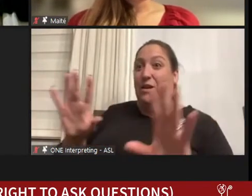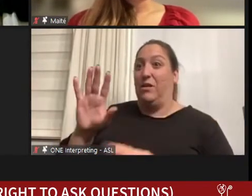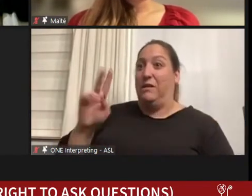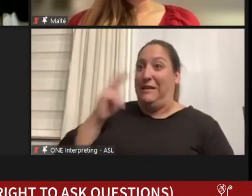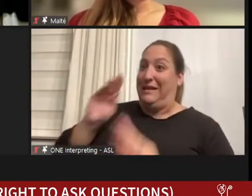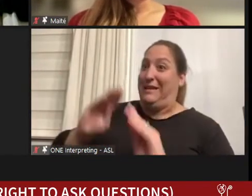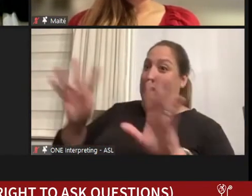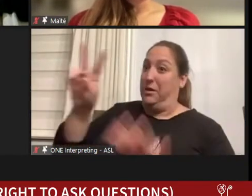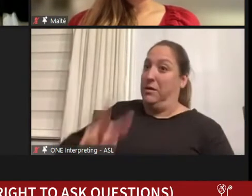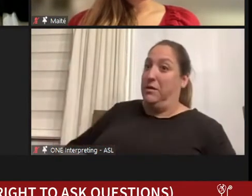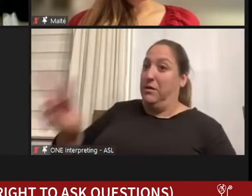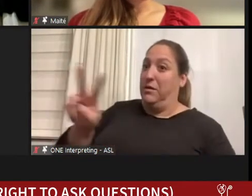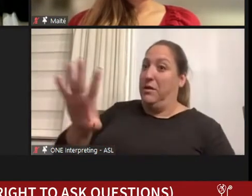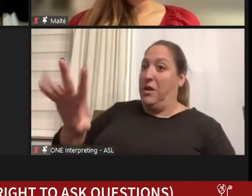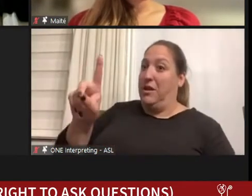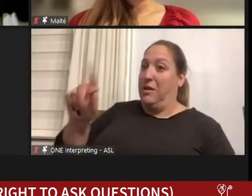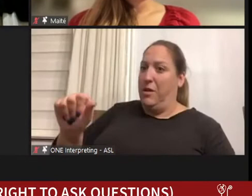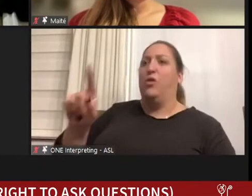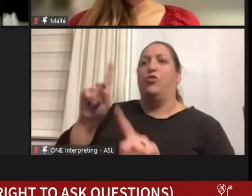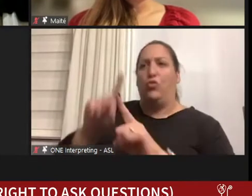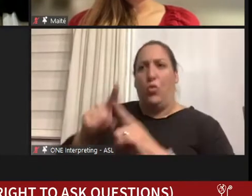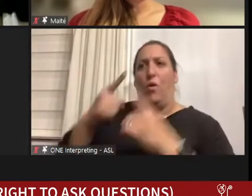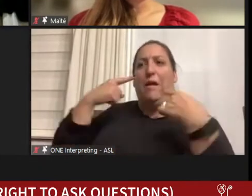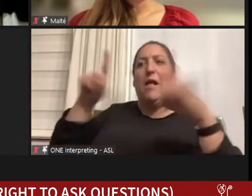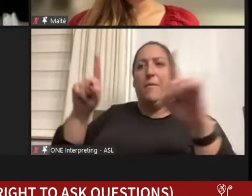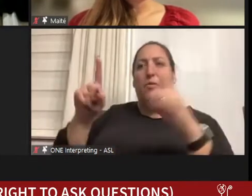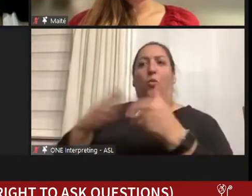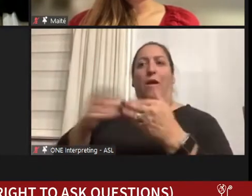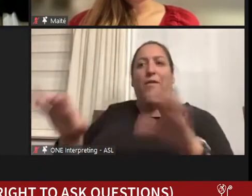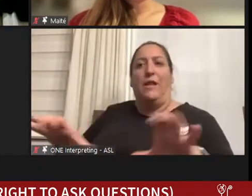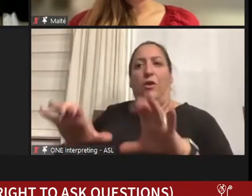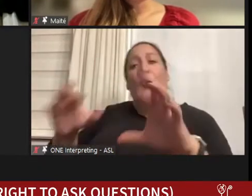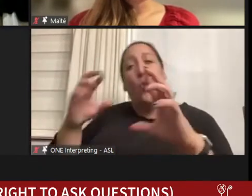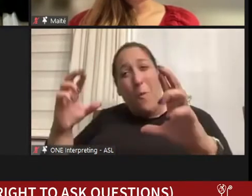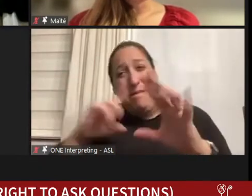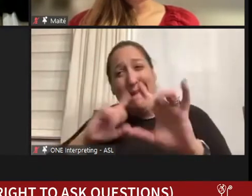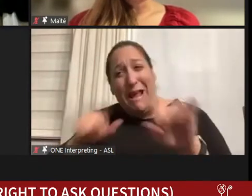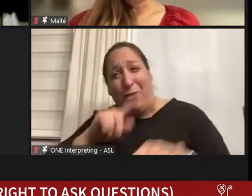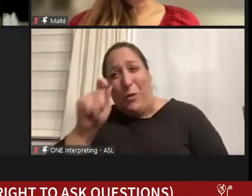accomplish what they do. Hopefully that answers the question. It's really the more the merrier,